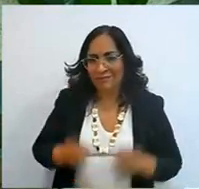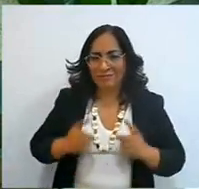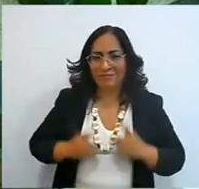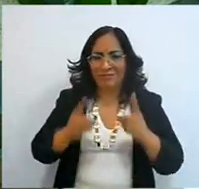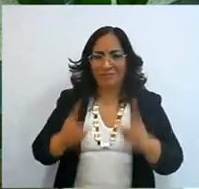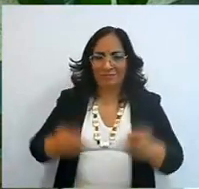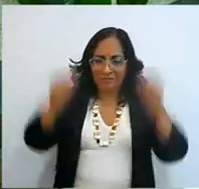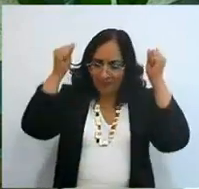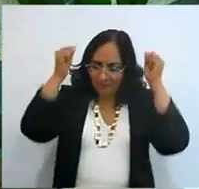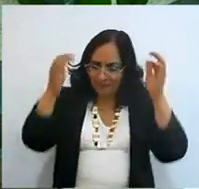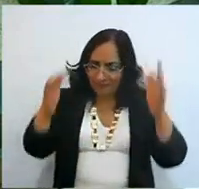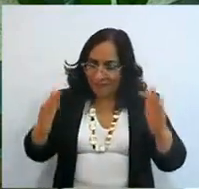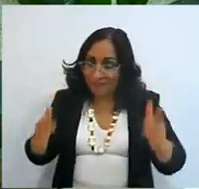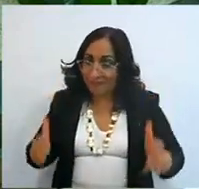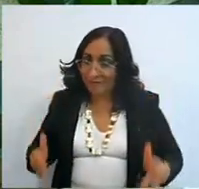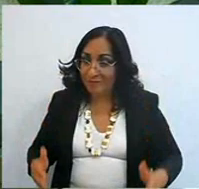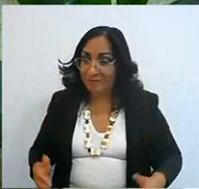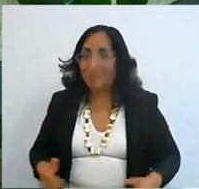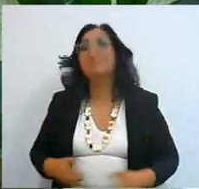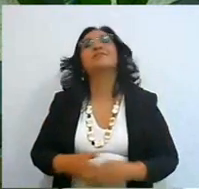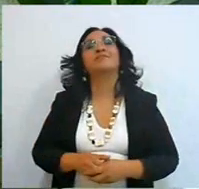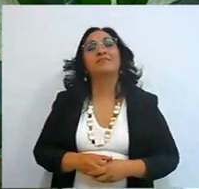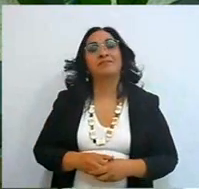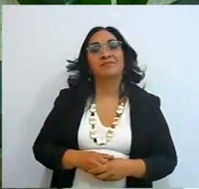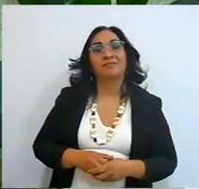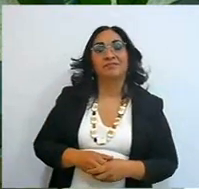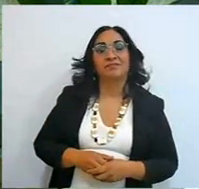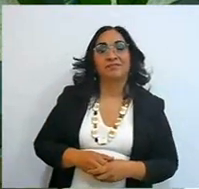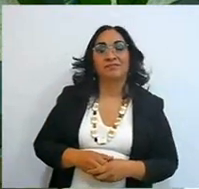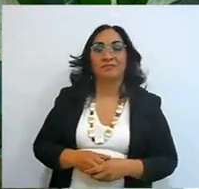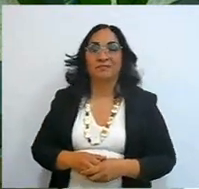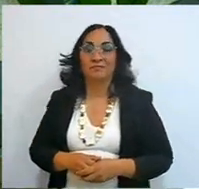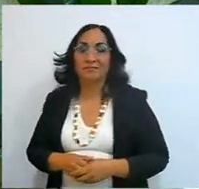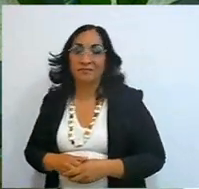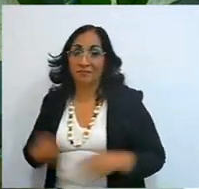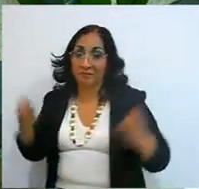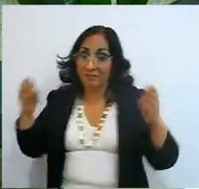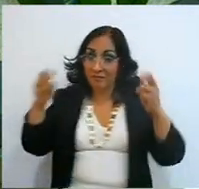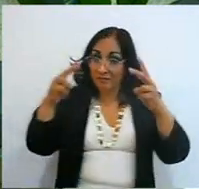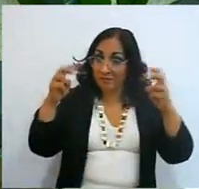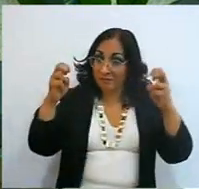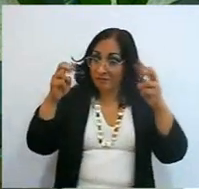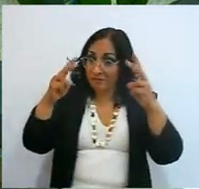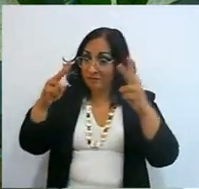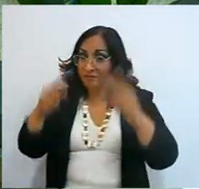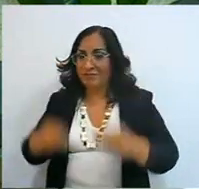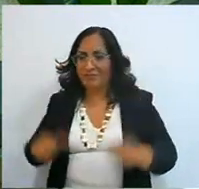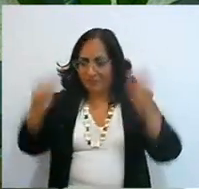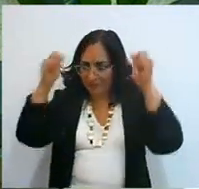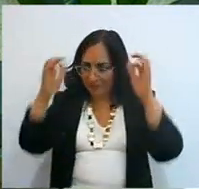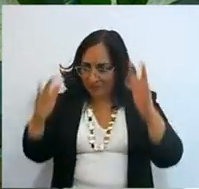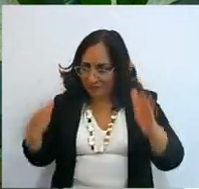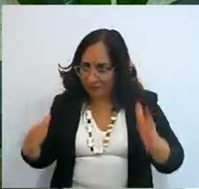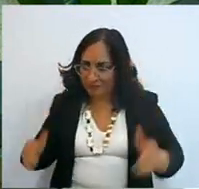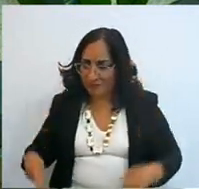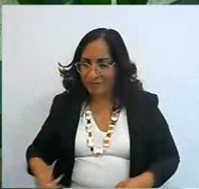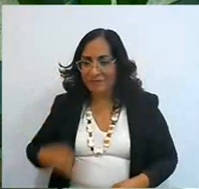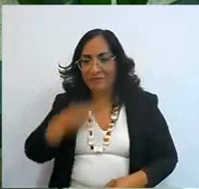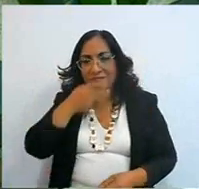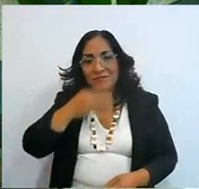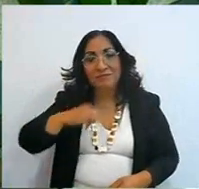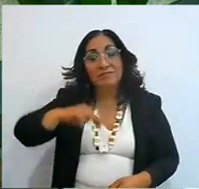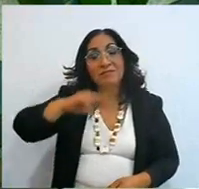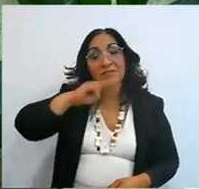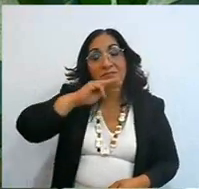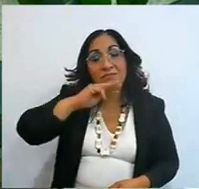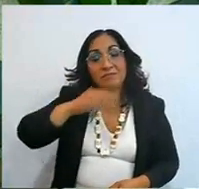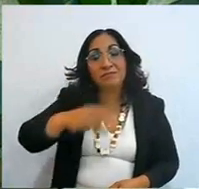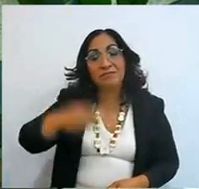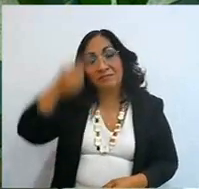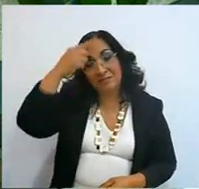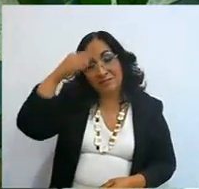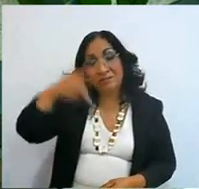Oh I remembered, the study was called the blessing of parents towards their children, we saw it, we saw the verses,